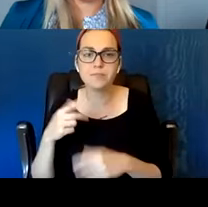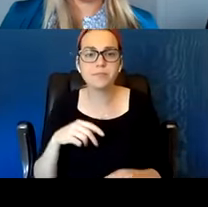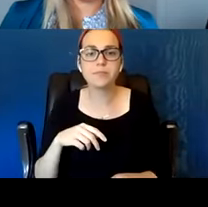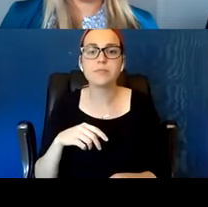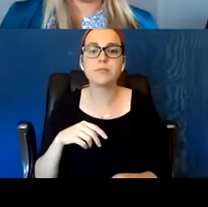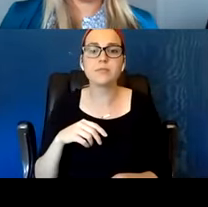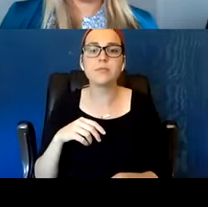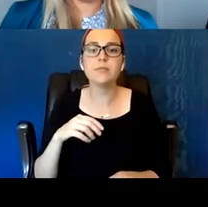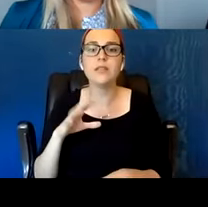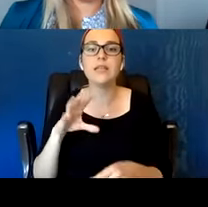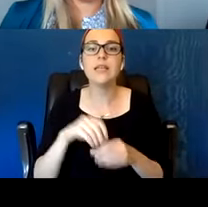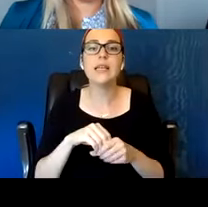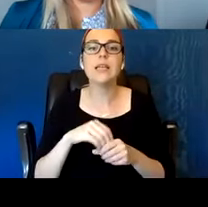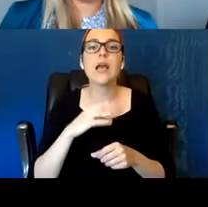didn't have the lens of homelessness.